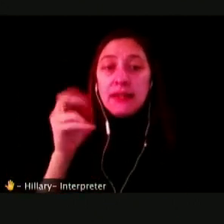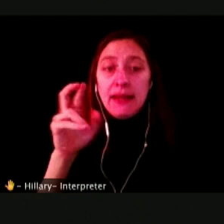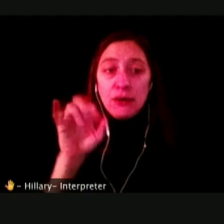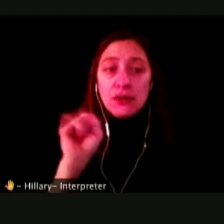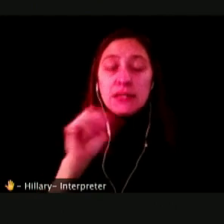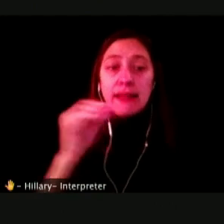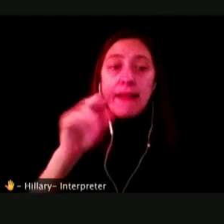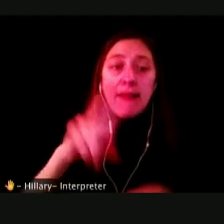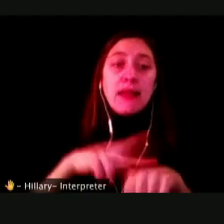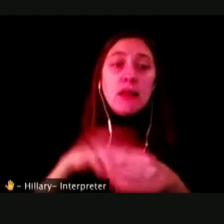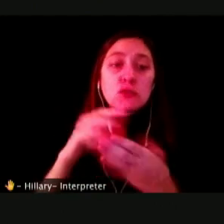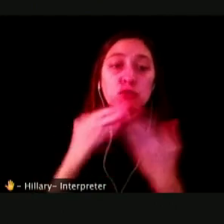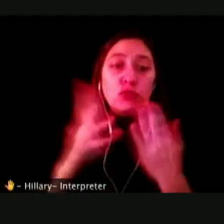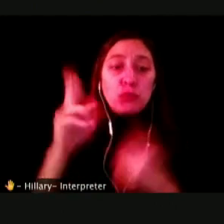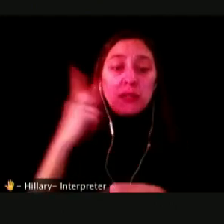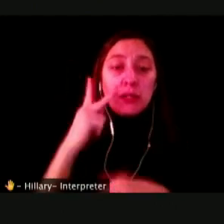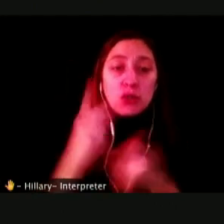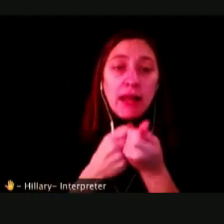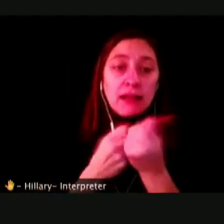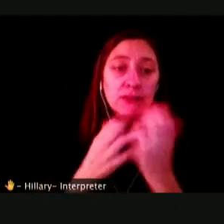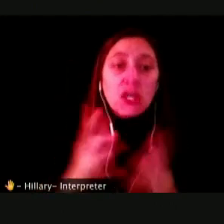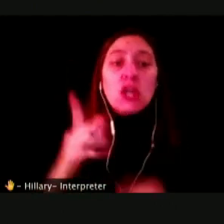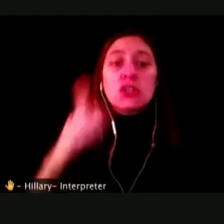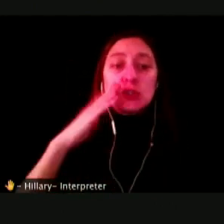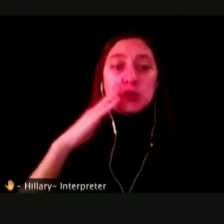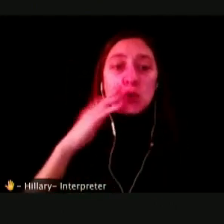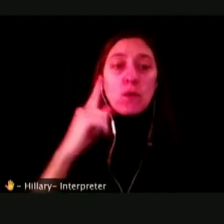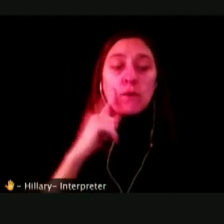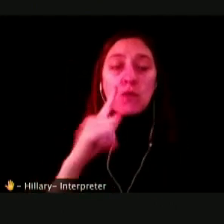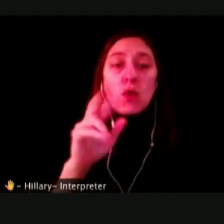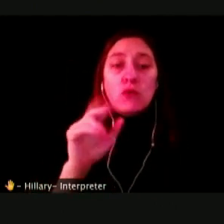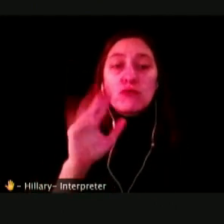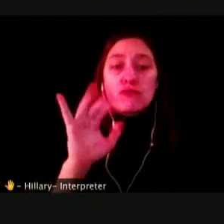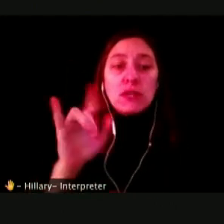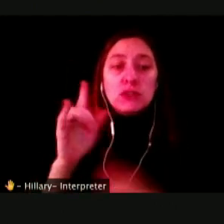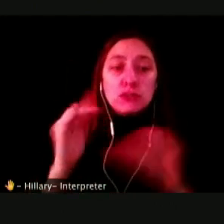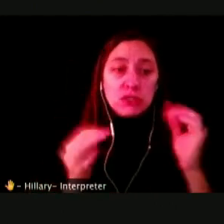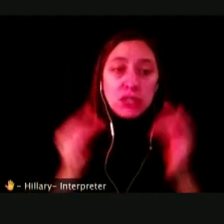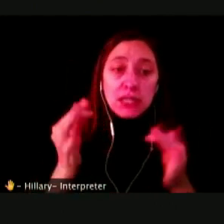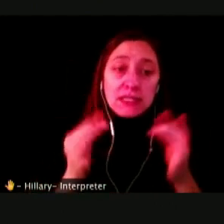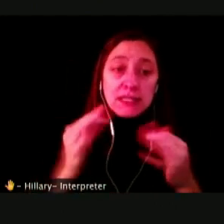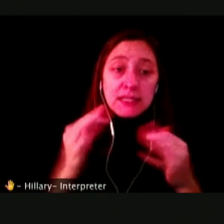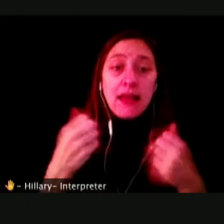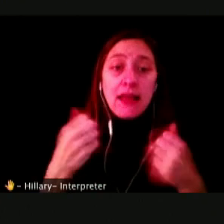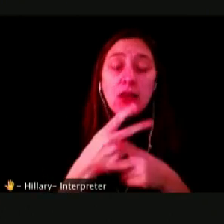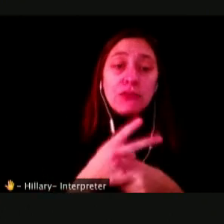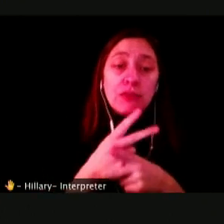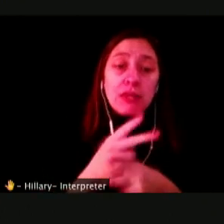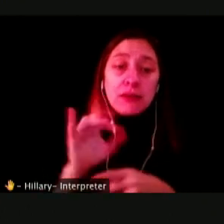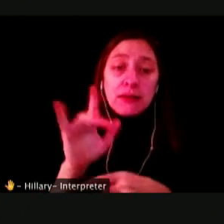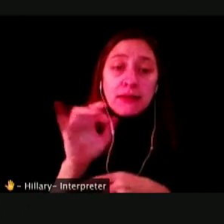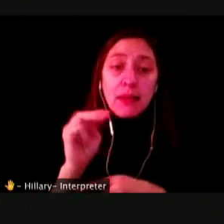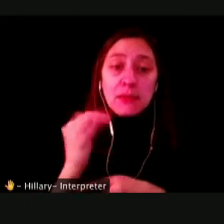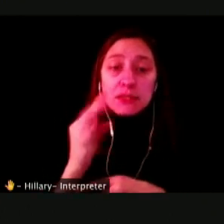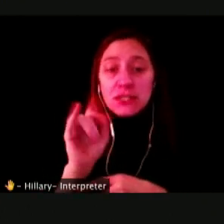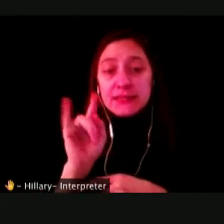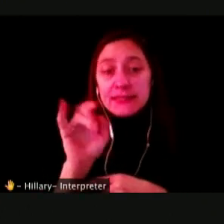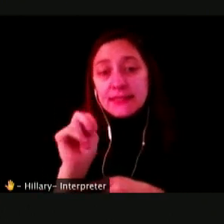COUNTY FOR AGASSI ON RACIAL JUSTICE, HEALTH CARE, CLIMATE JUSTICE, GENDER INCLUSIVITY AND HER POETRY.